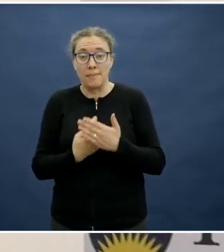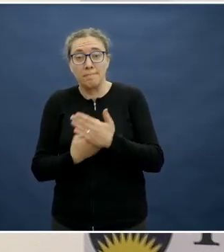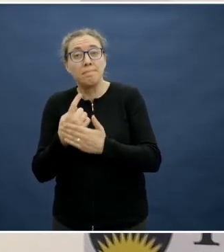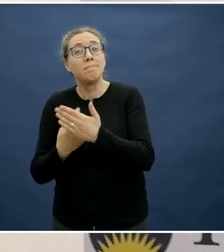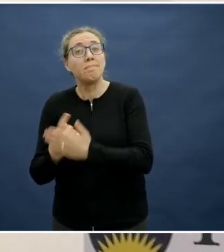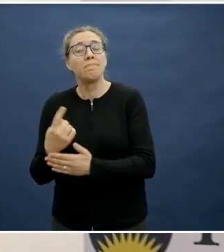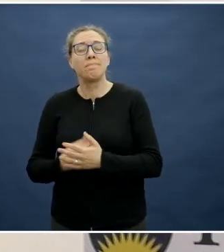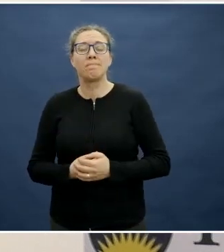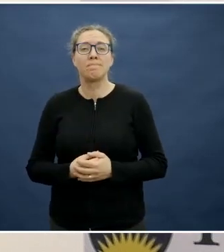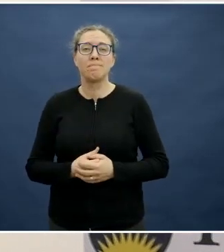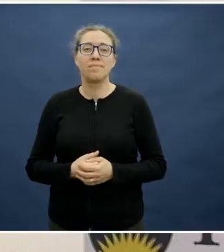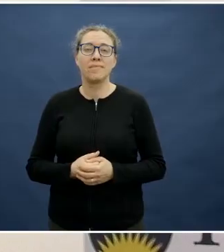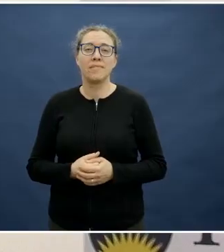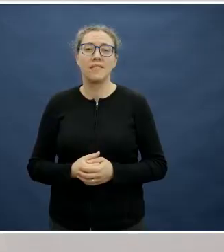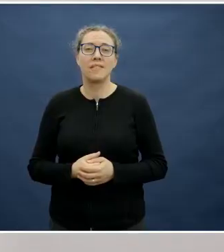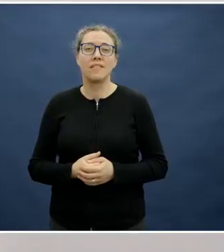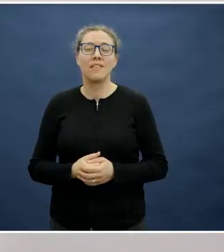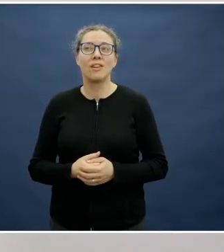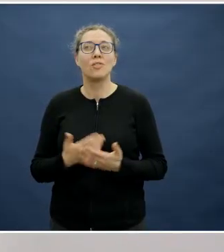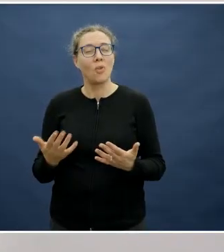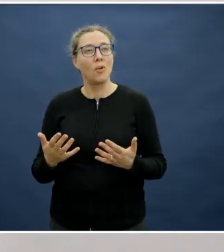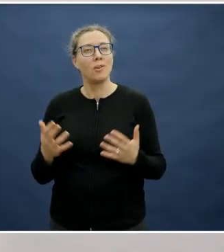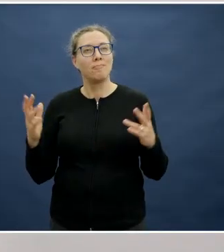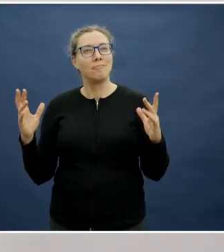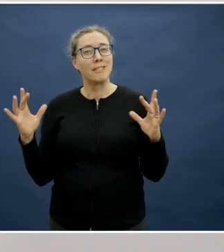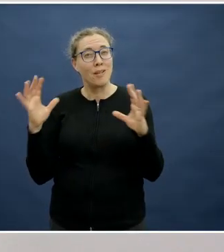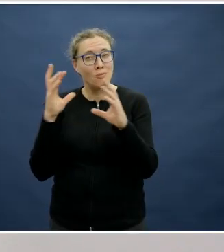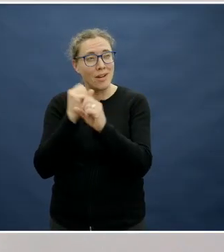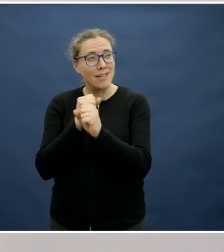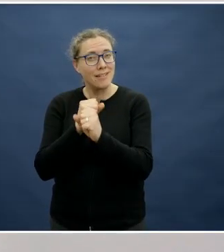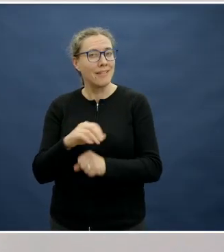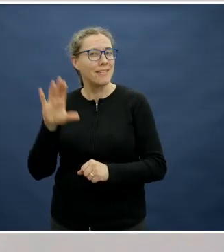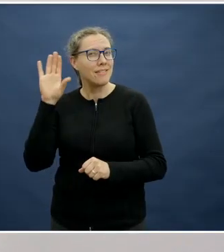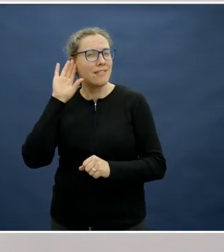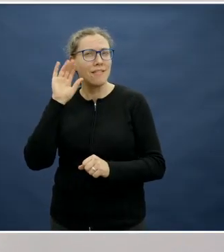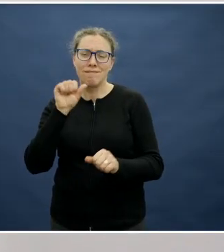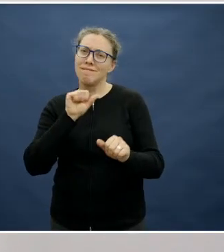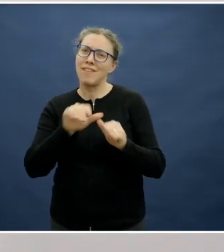So it sounds like, in a nutshell, we've got some great ideas that are coming through.